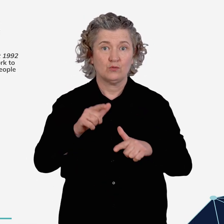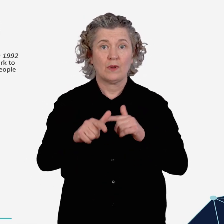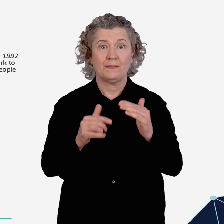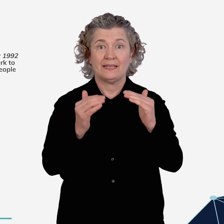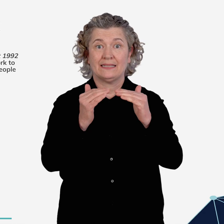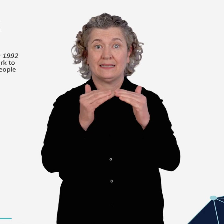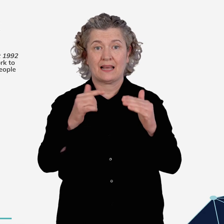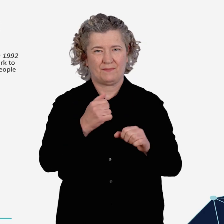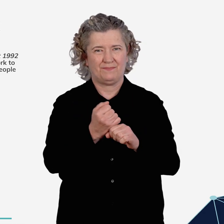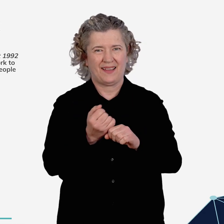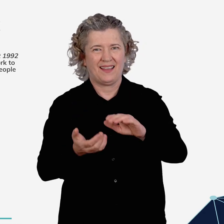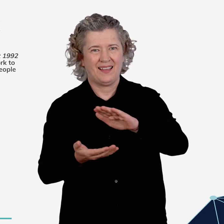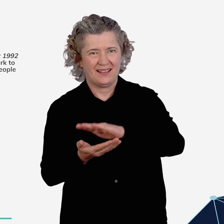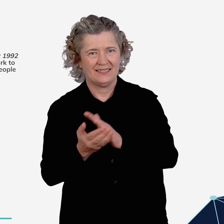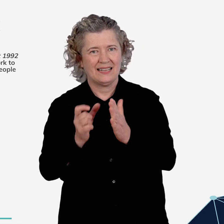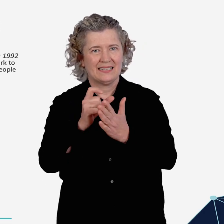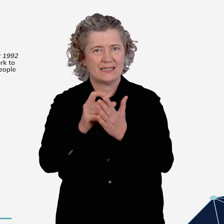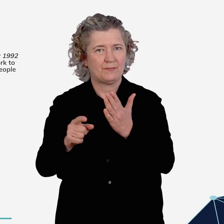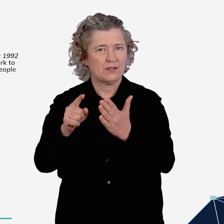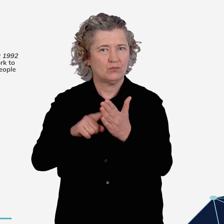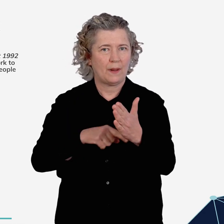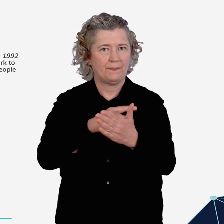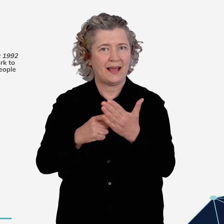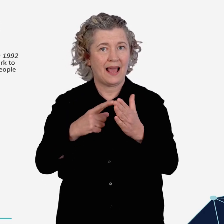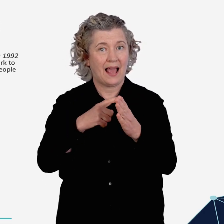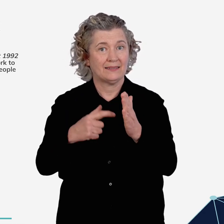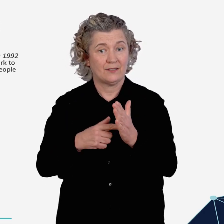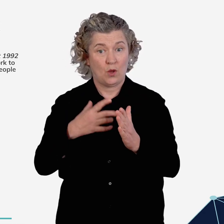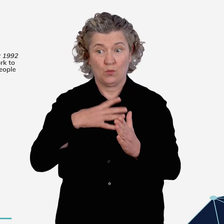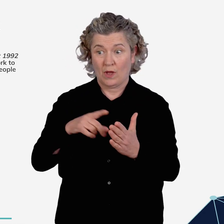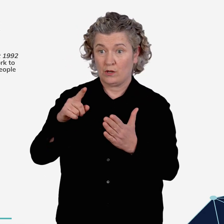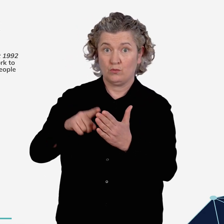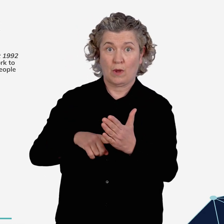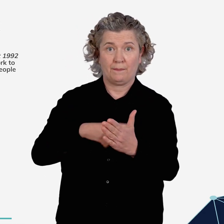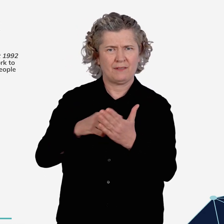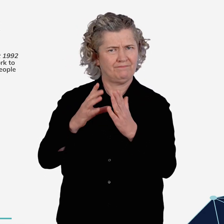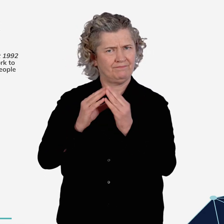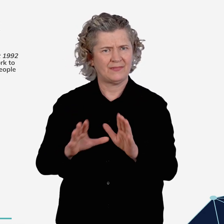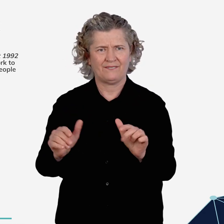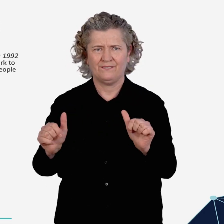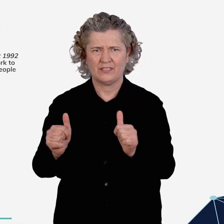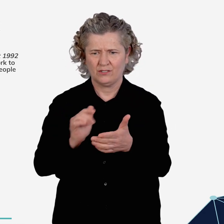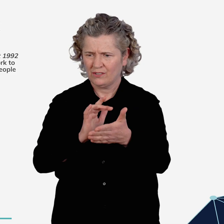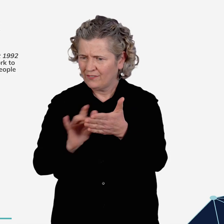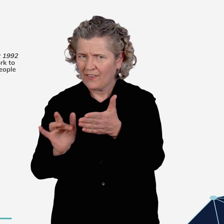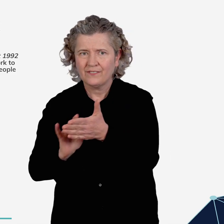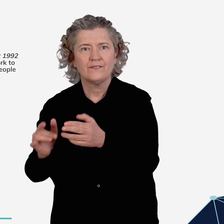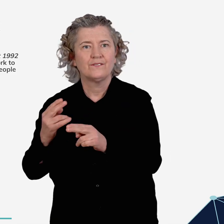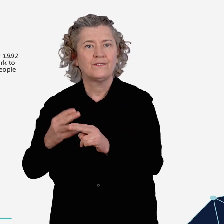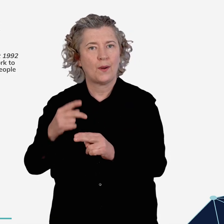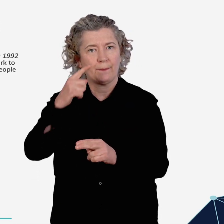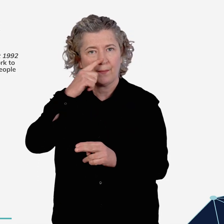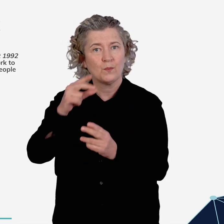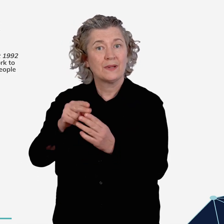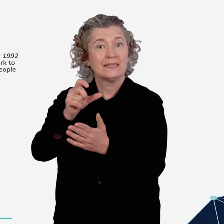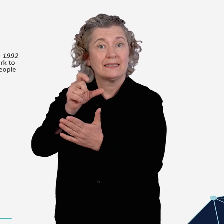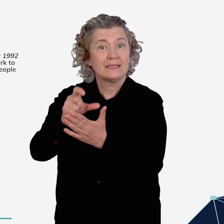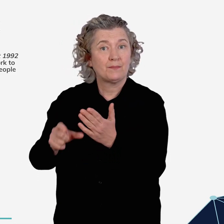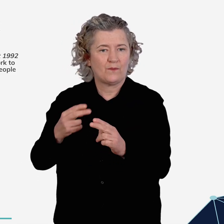The Transport Standards, made under the Disability Discrimination Act, seek to remove discrimination for people with disability